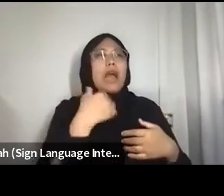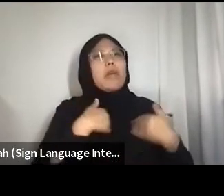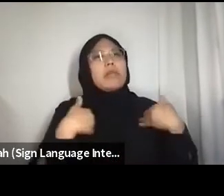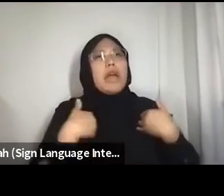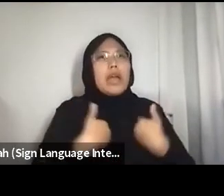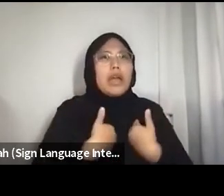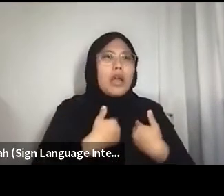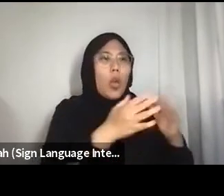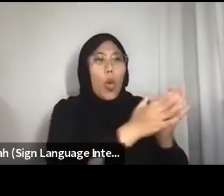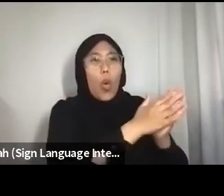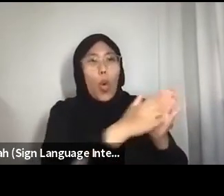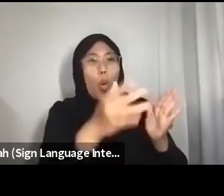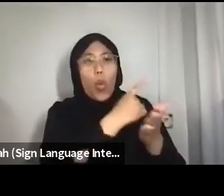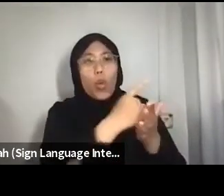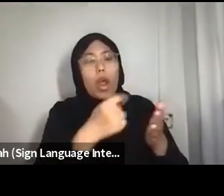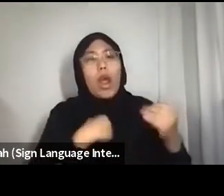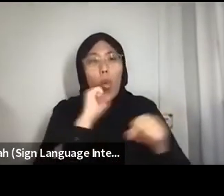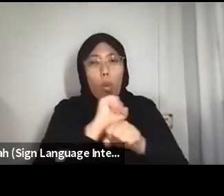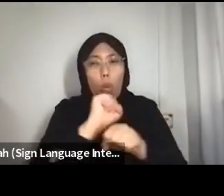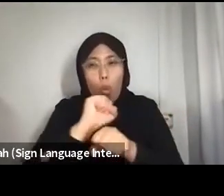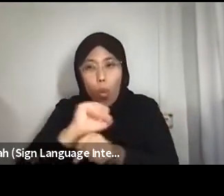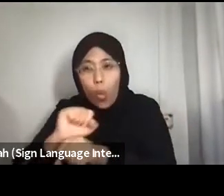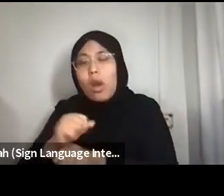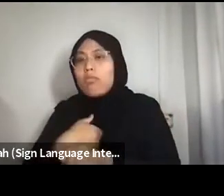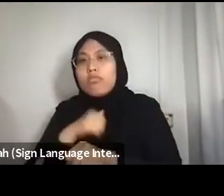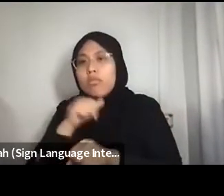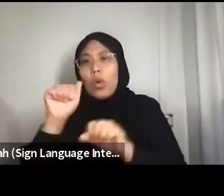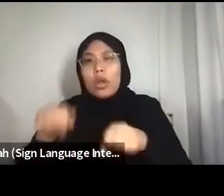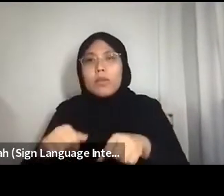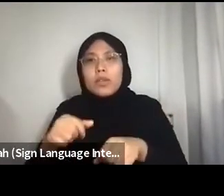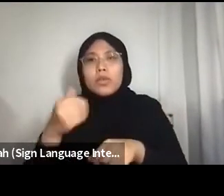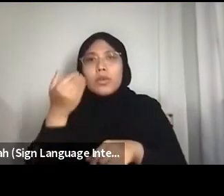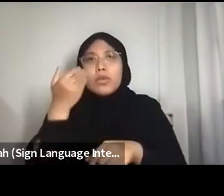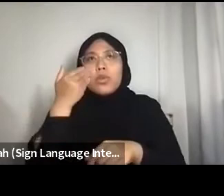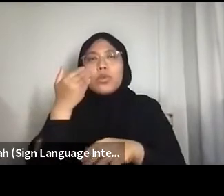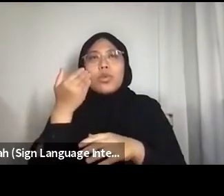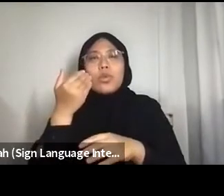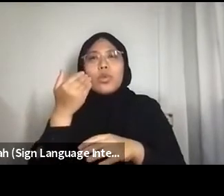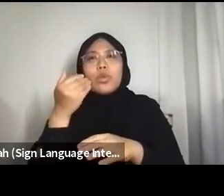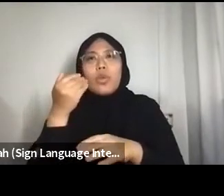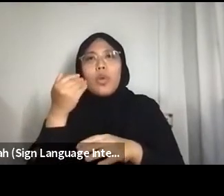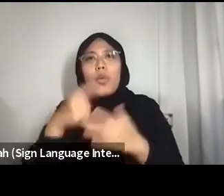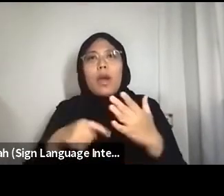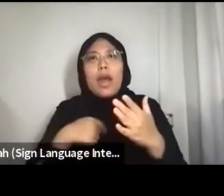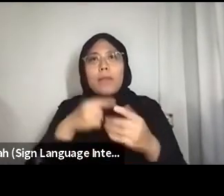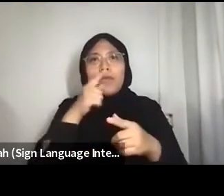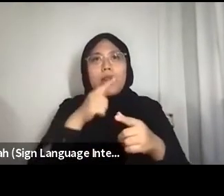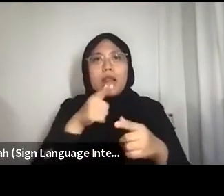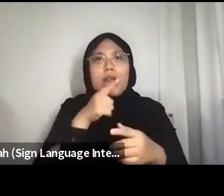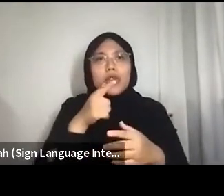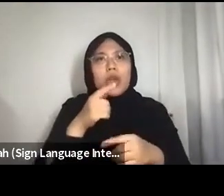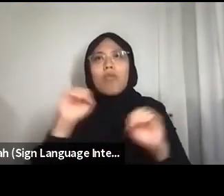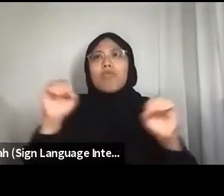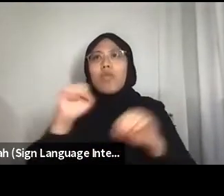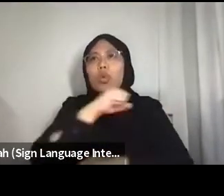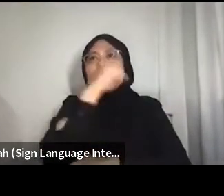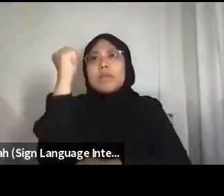And I’m not even able to think about what I’m having for lunch. I can’t have space.” So people who can’t give won’t give.